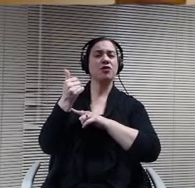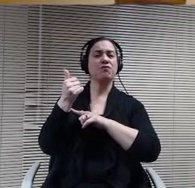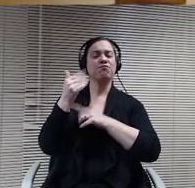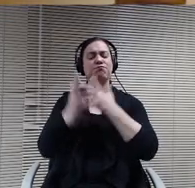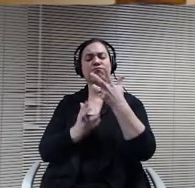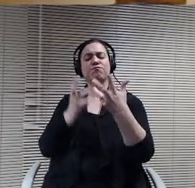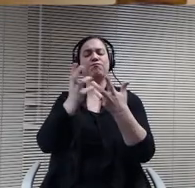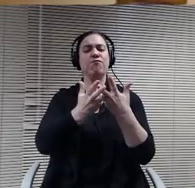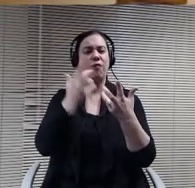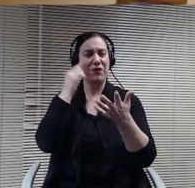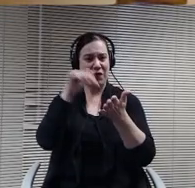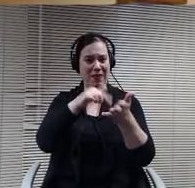Great thank you, Mark. Do we have a second?